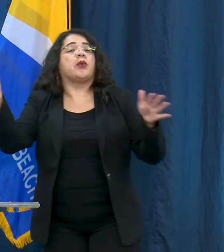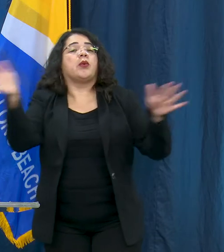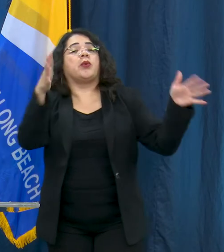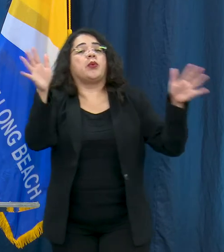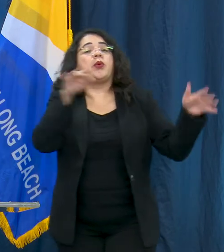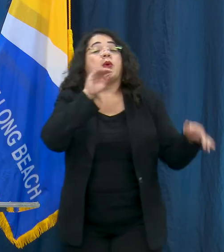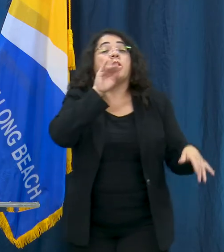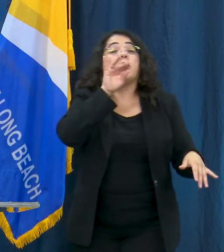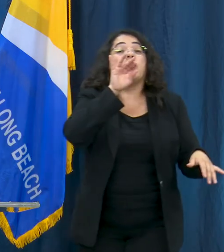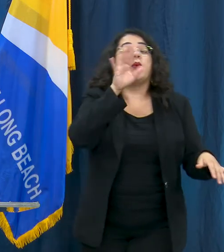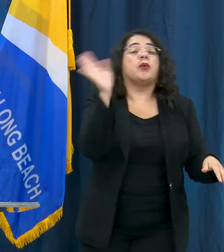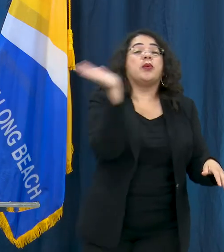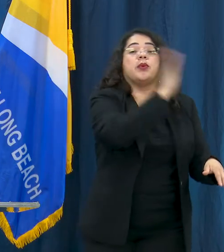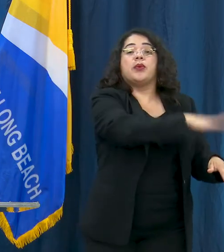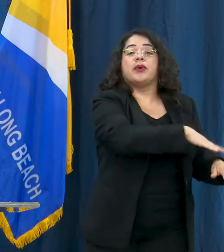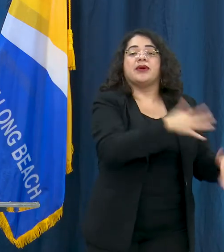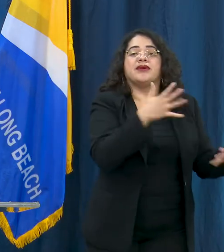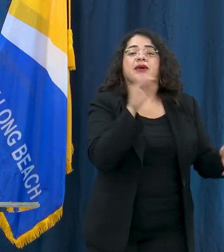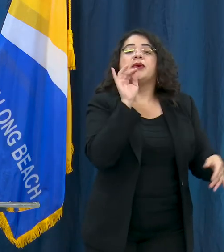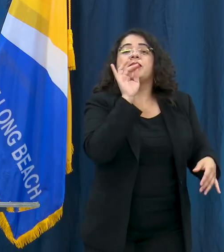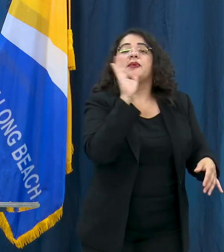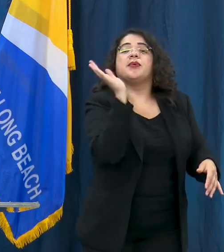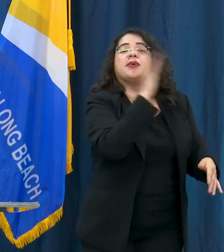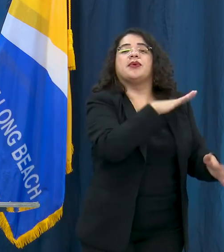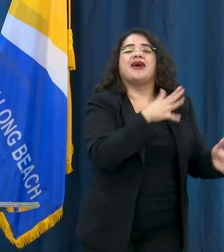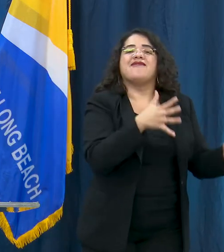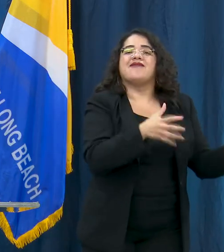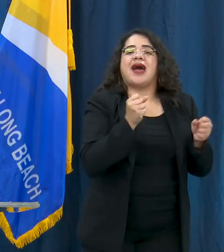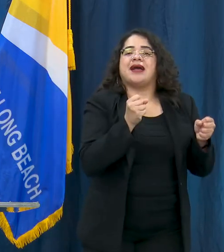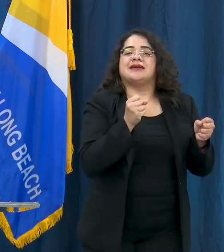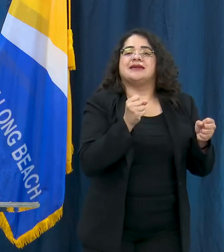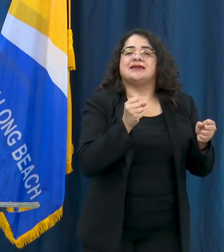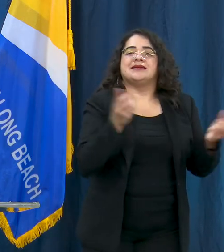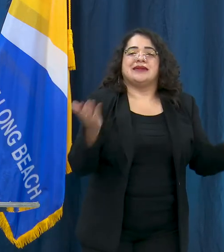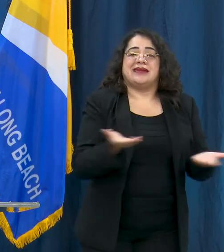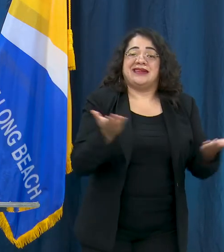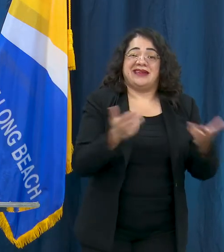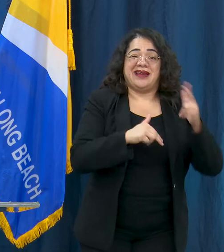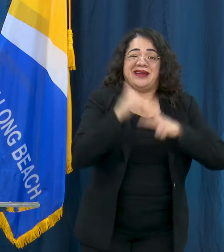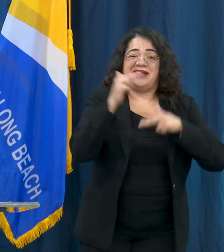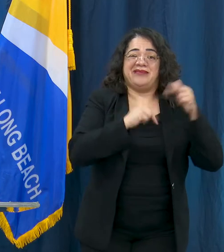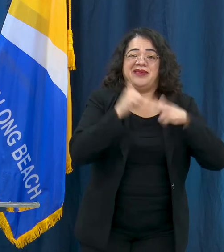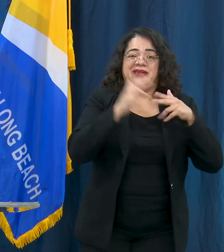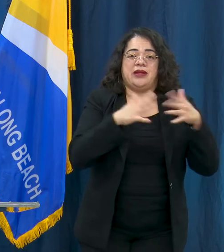particles more quickly and finally just as a